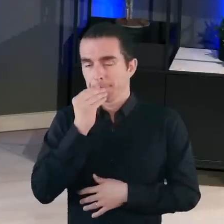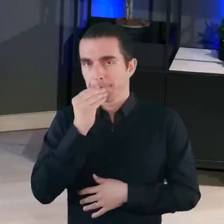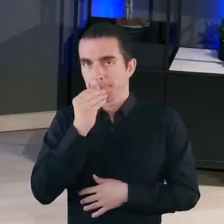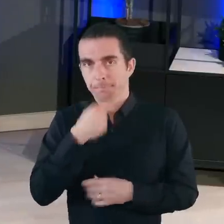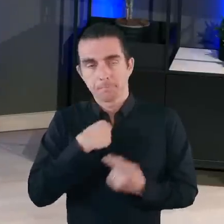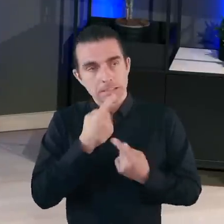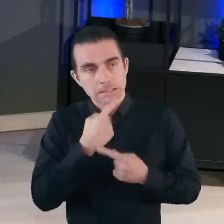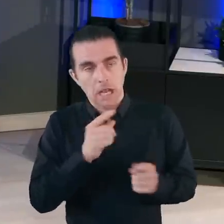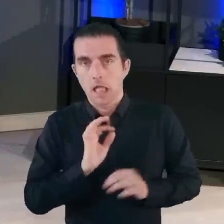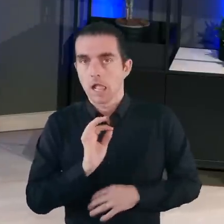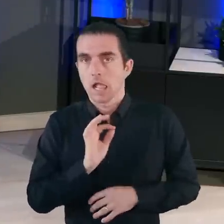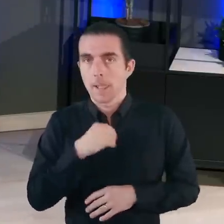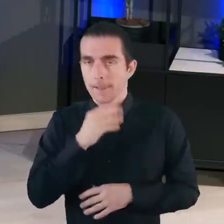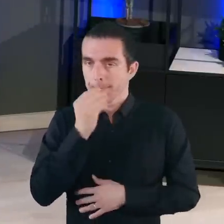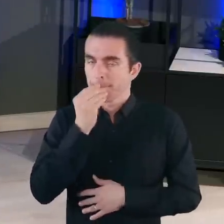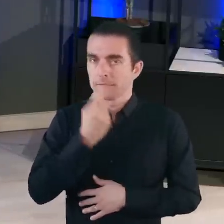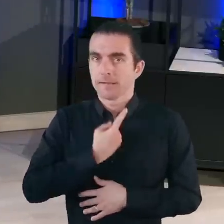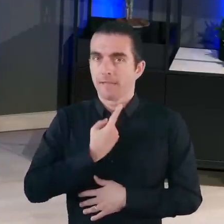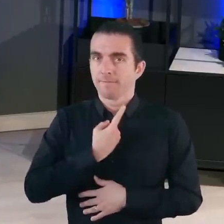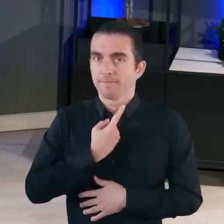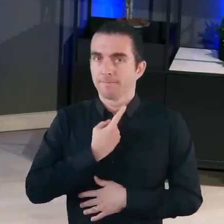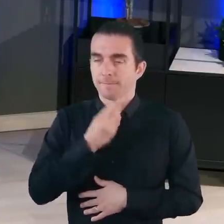I didn't tell anyone around me and I kept it to myself.